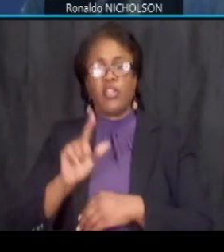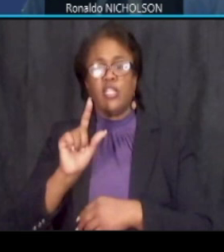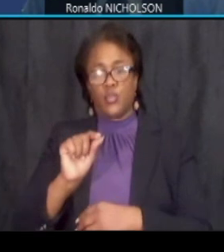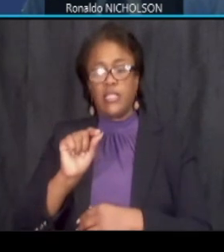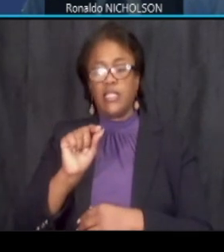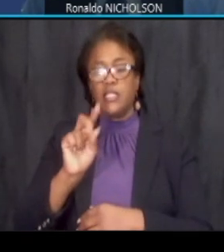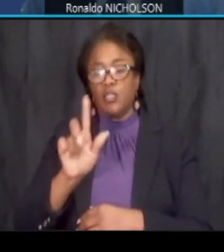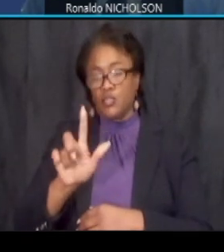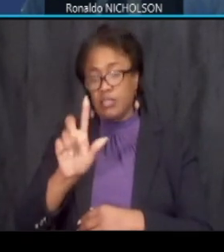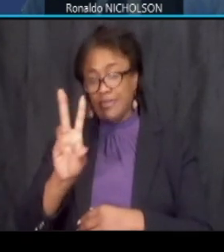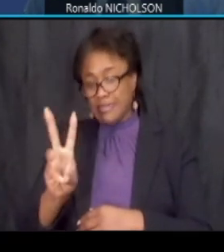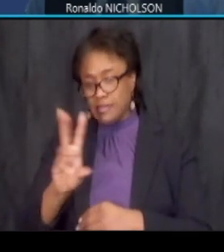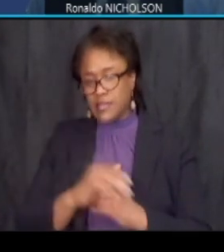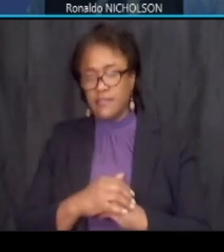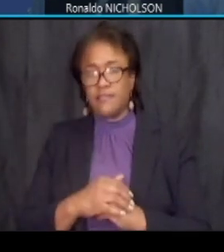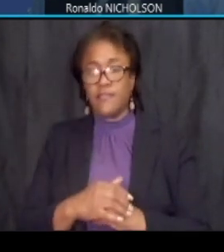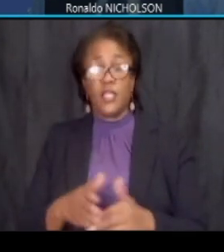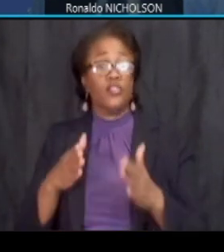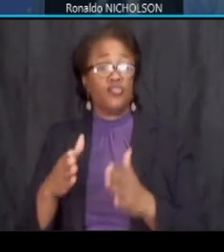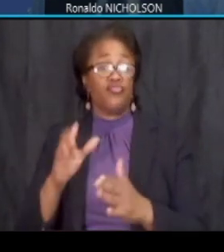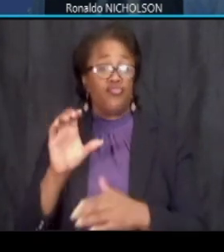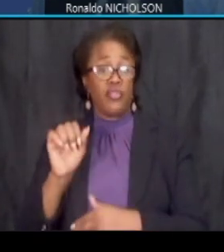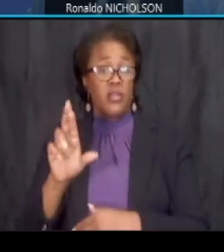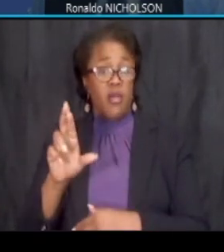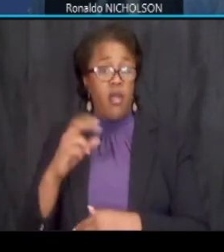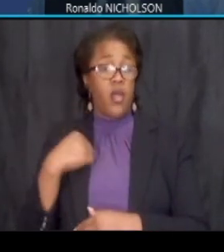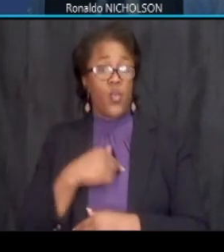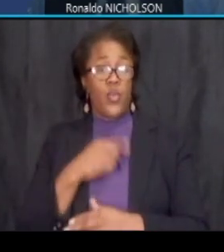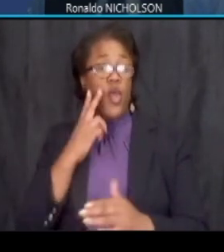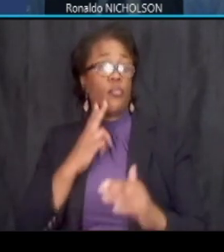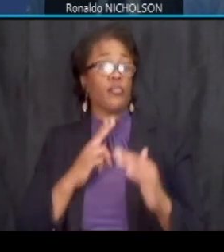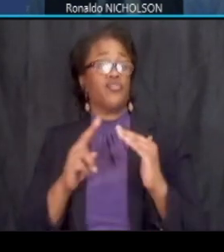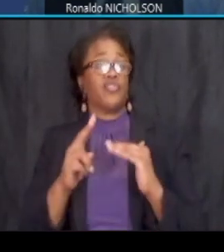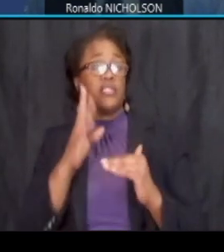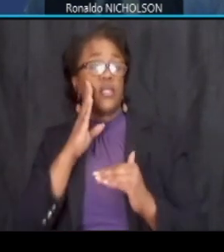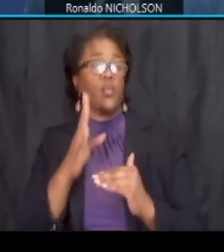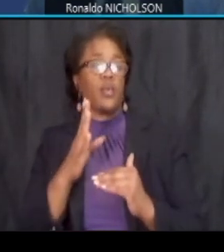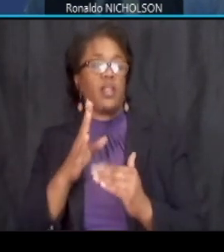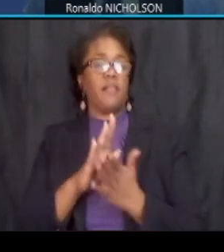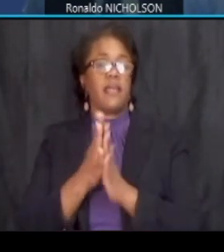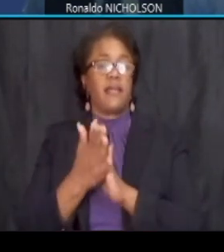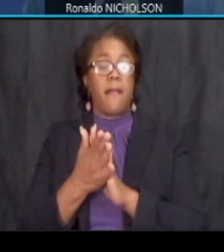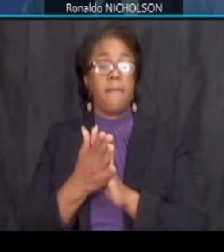so the streetcar we're projecting to go to passenger service or revenue service as we